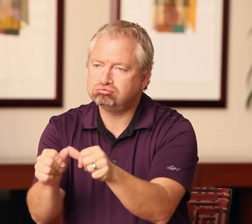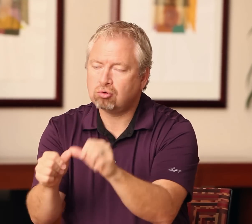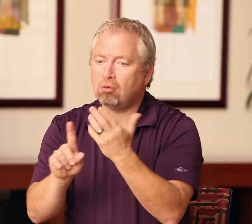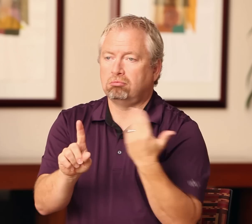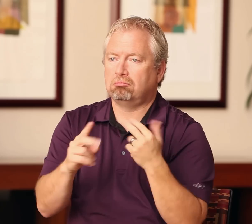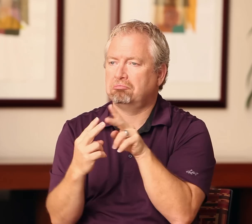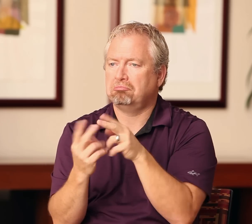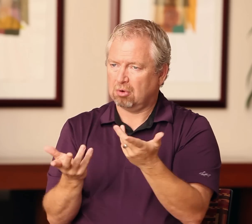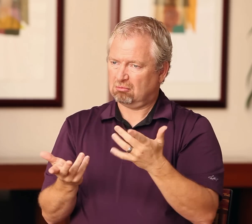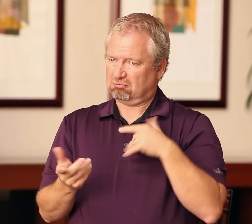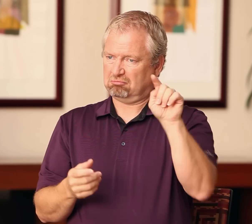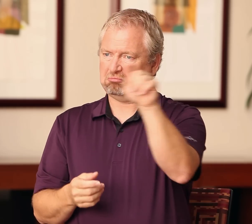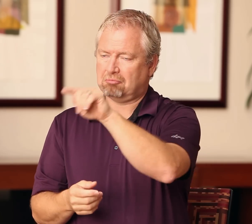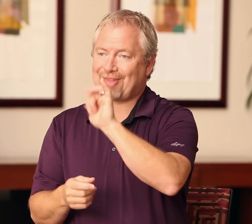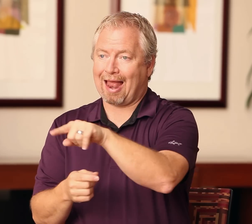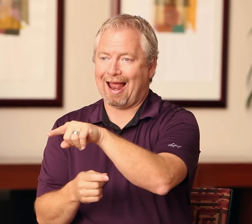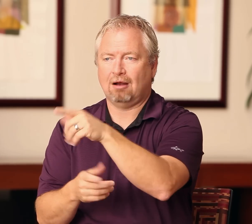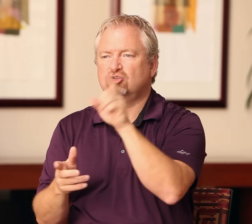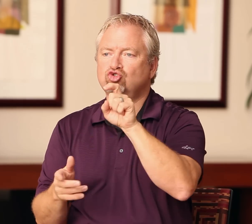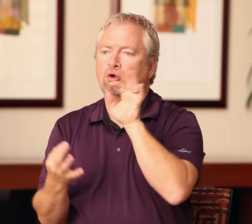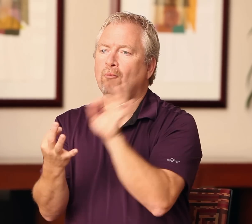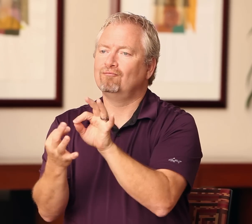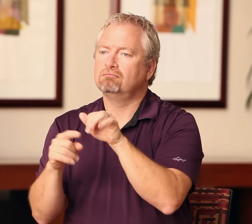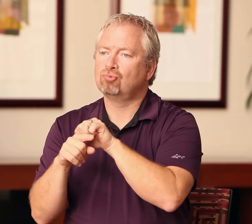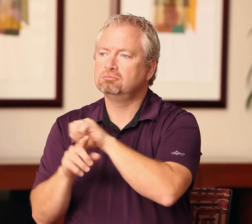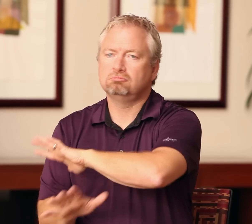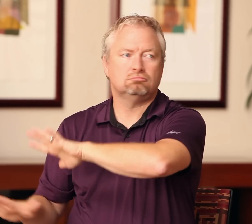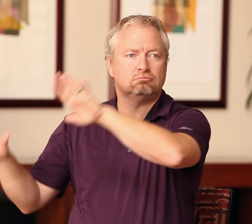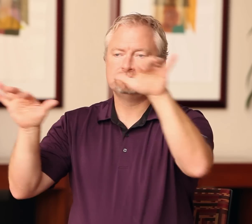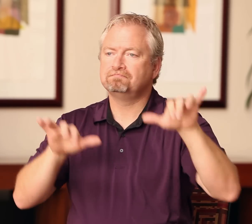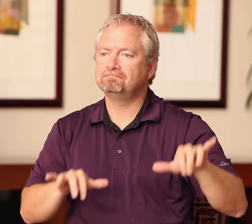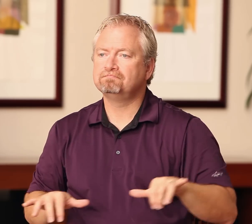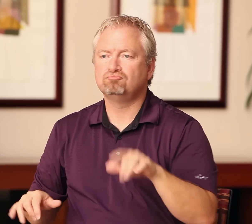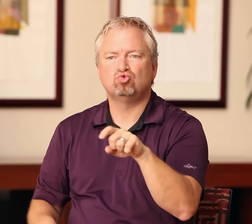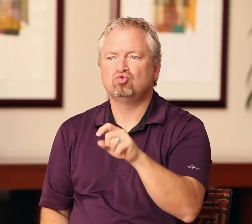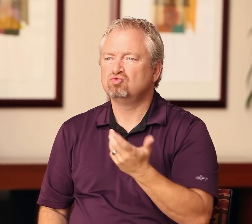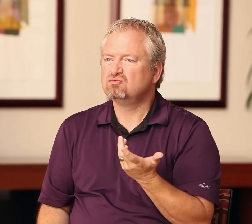That is the best practice, and that's what should happen everywhere. Deaf interpreters and hearing interpreters are together at the frontline to make decisions,